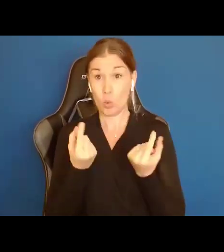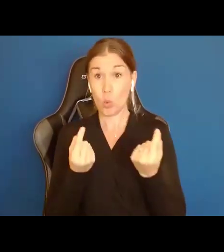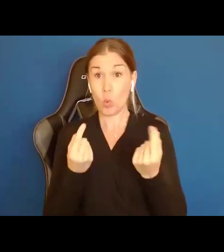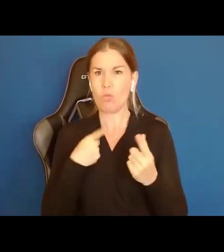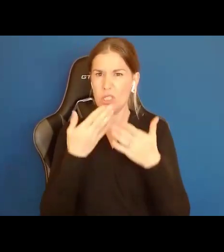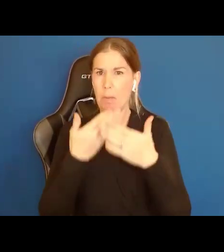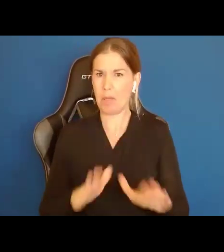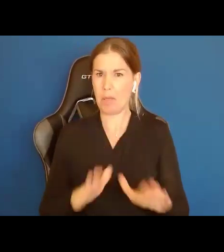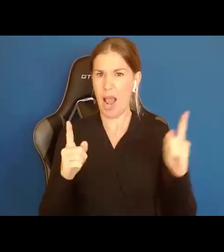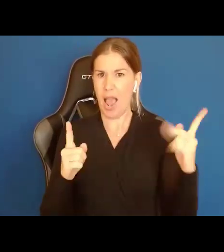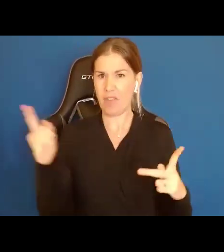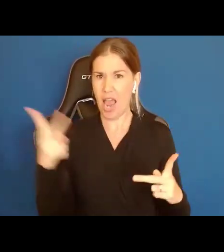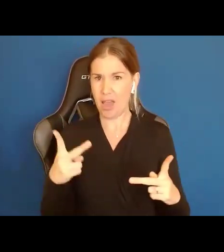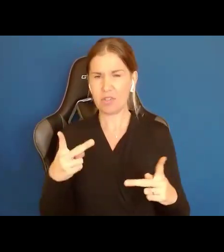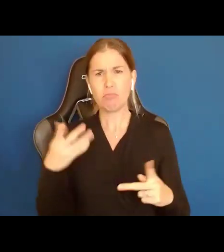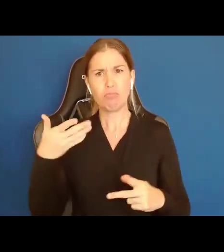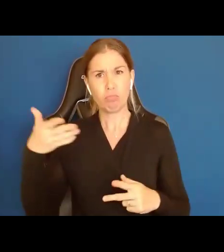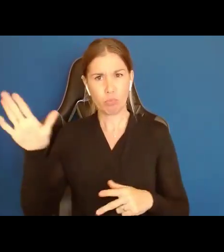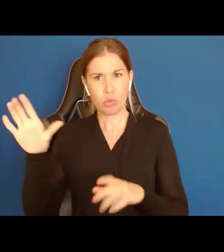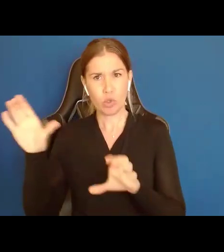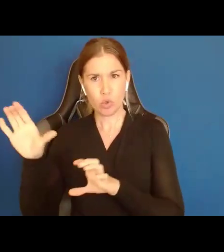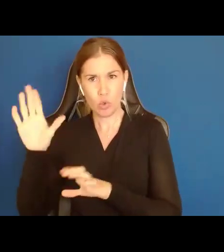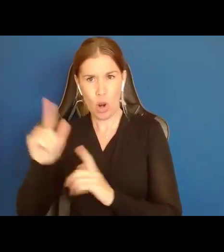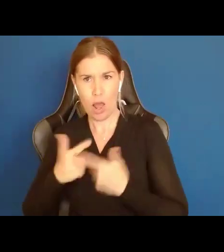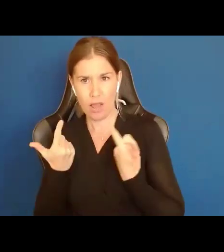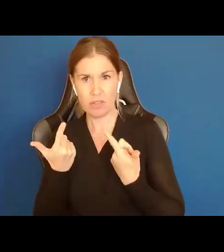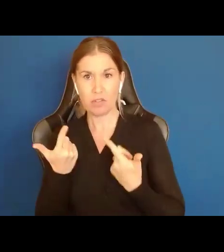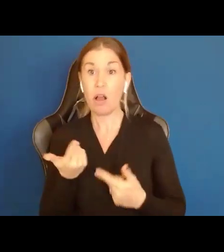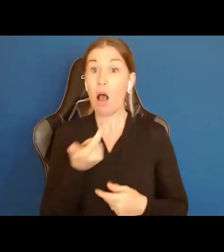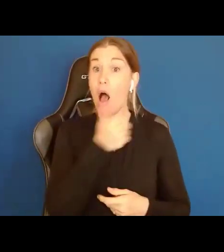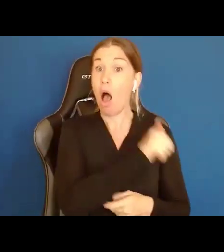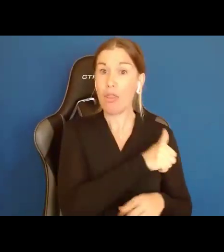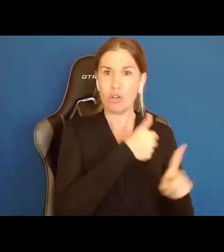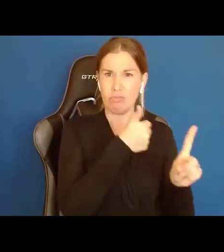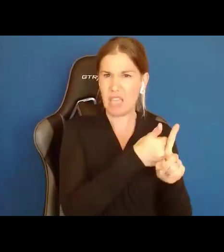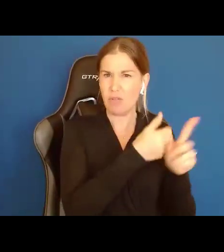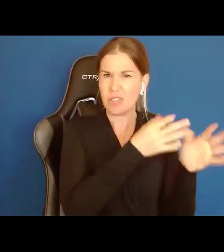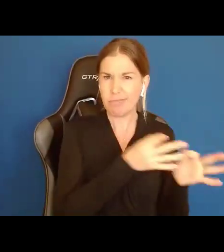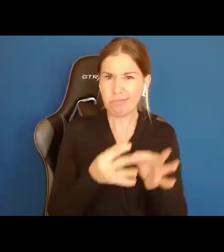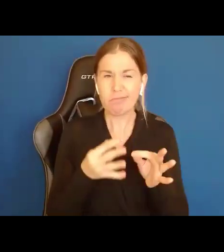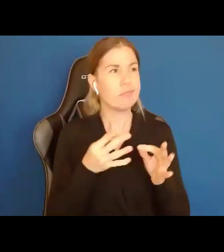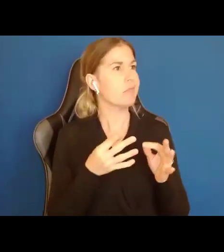gave them access to a curriculum designed to enhance self-determination, to teach them about decision making, to give them opportunities to make decisions